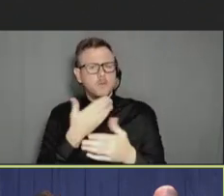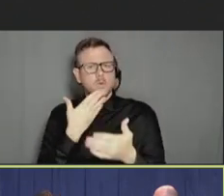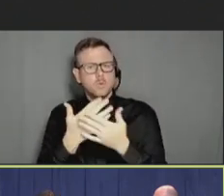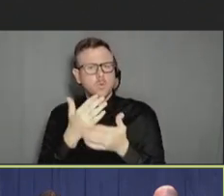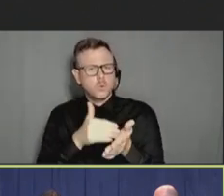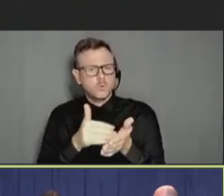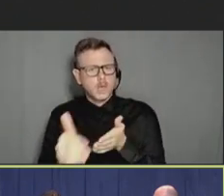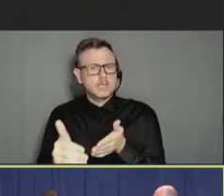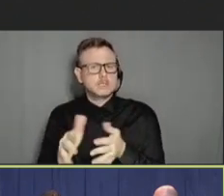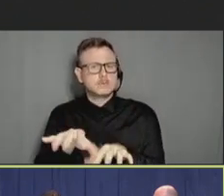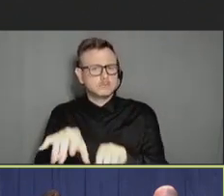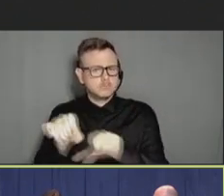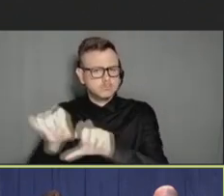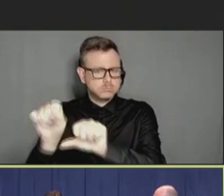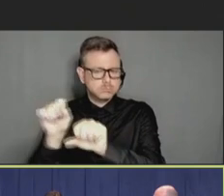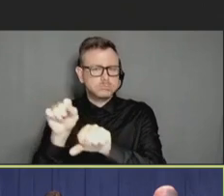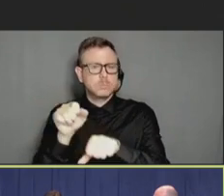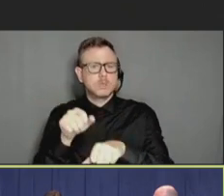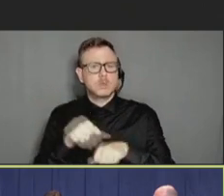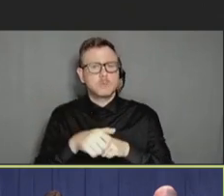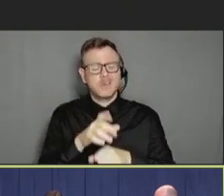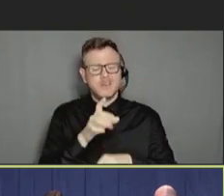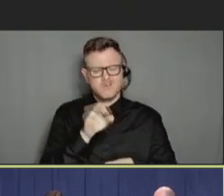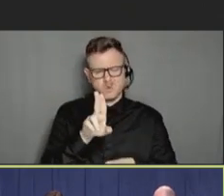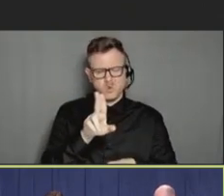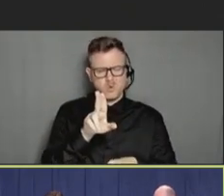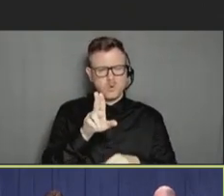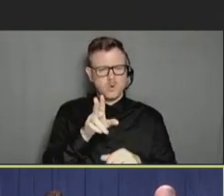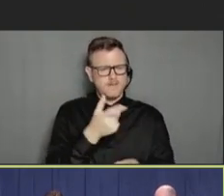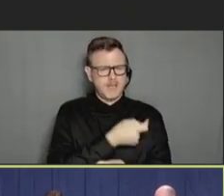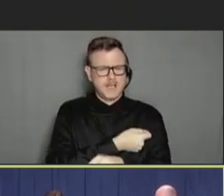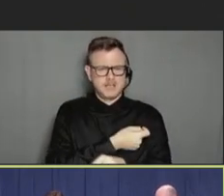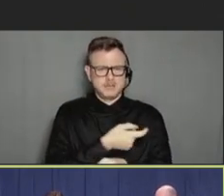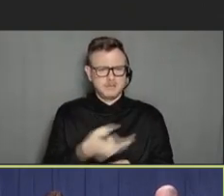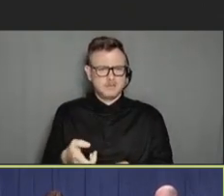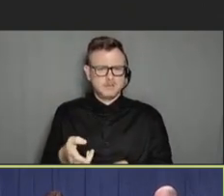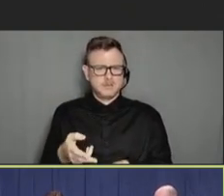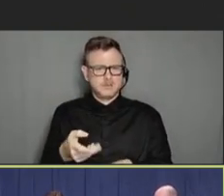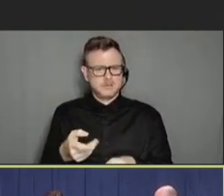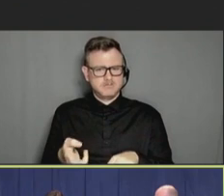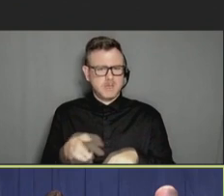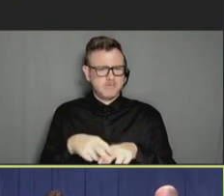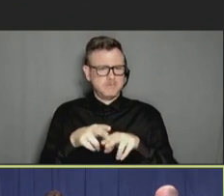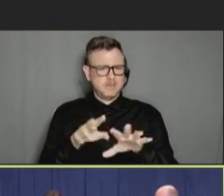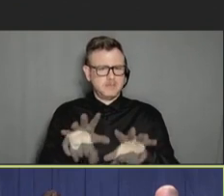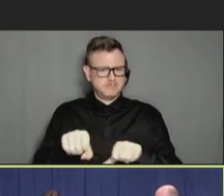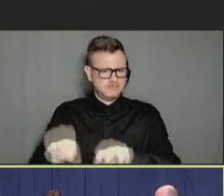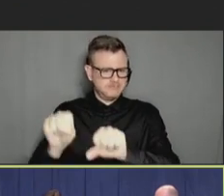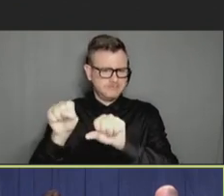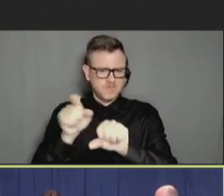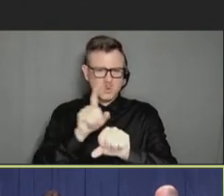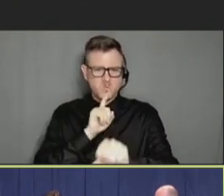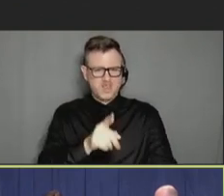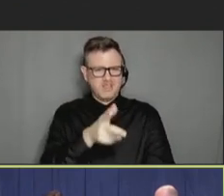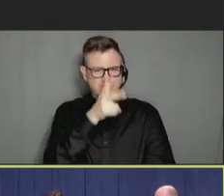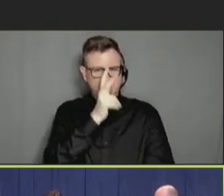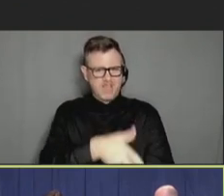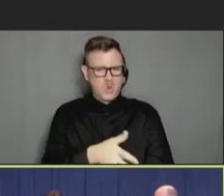this in his comments, flu vaccine uptake has been really terrible last couple of years. So, how do we get that back on track too?